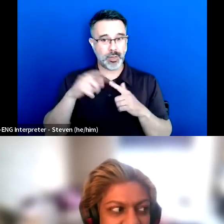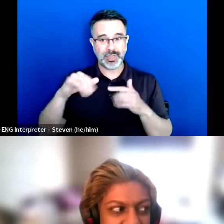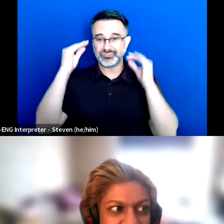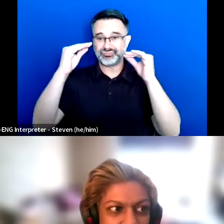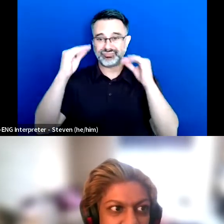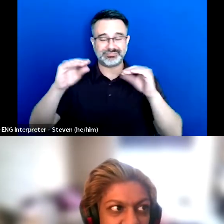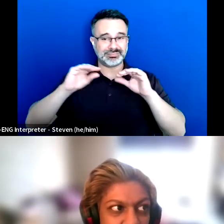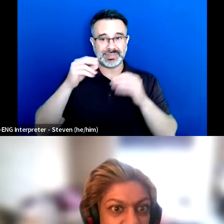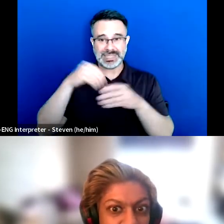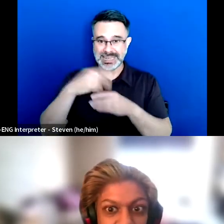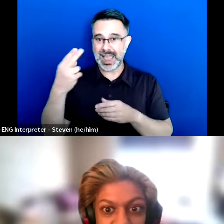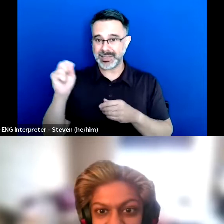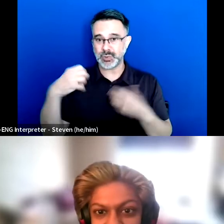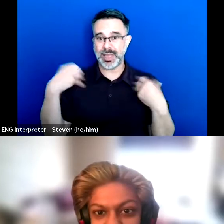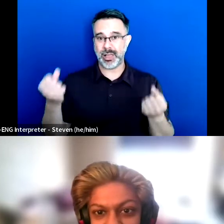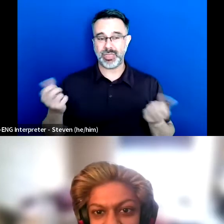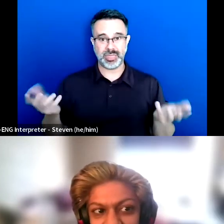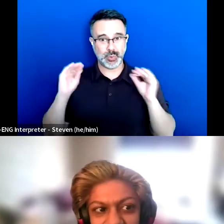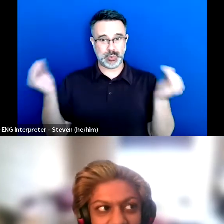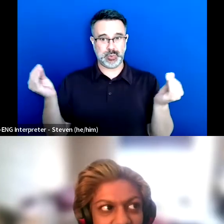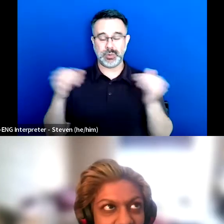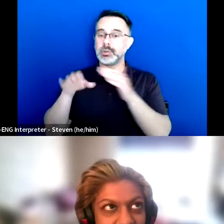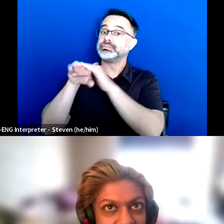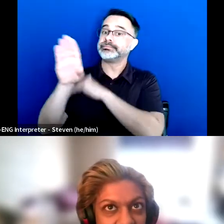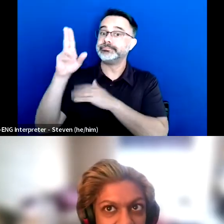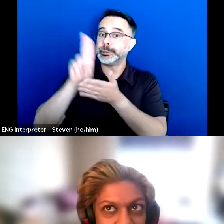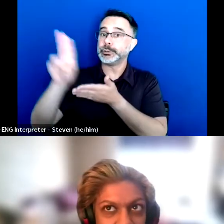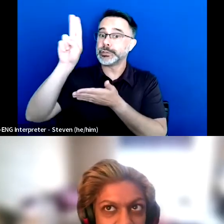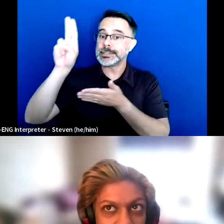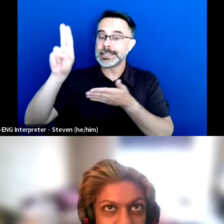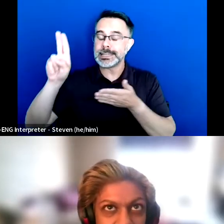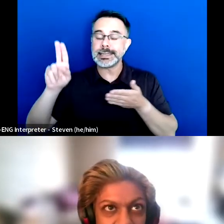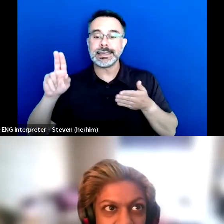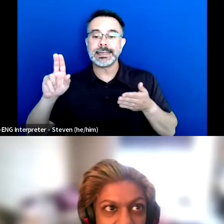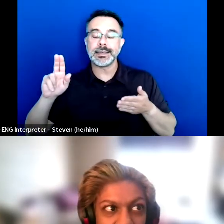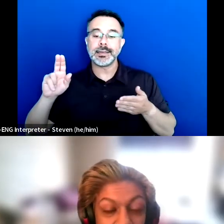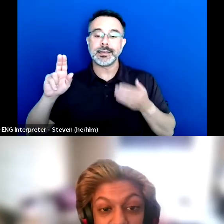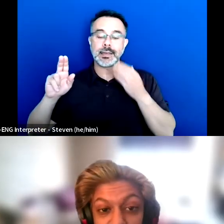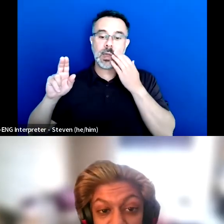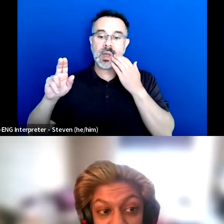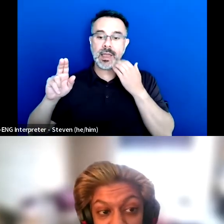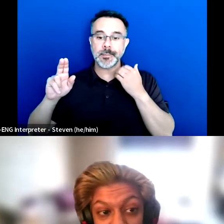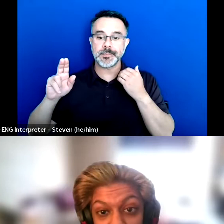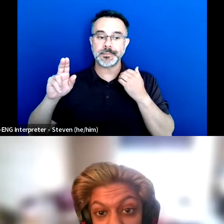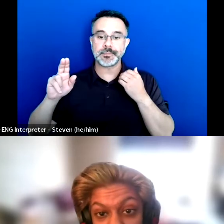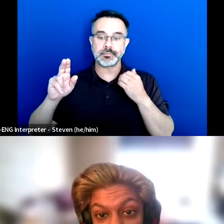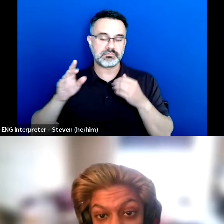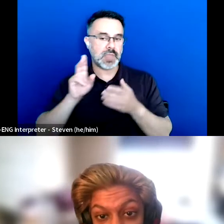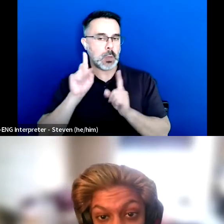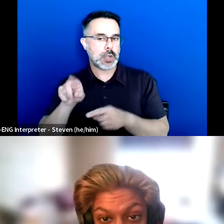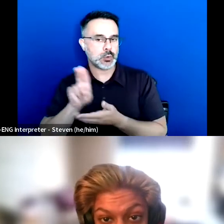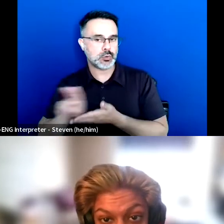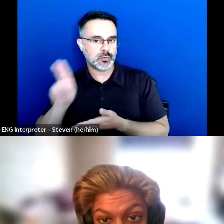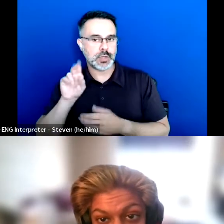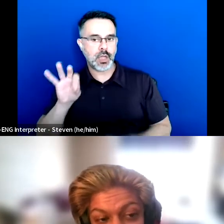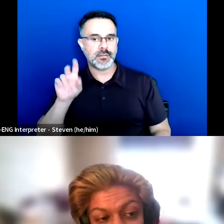And so when I went off to university, I found, so I went to the University of Toronto